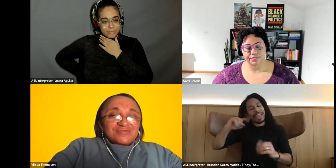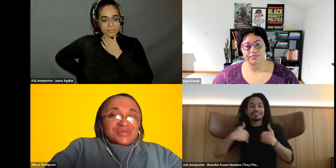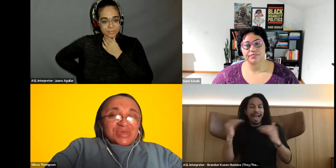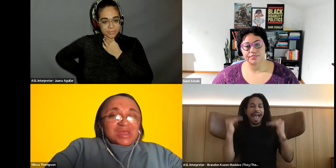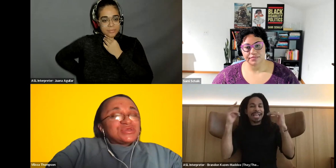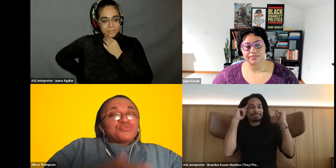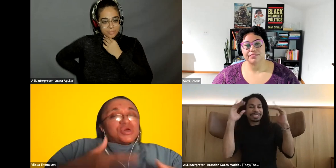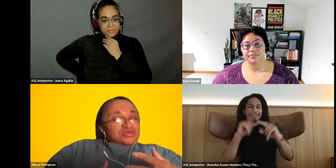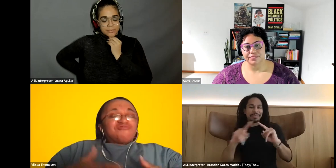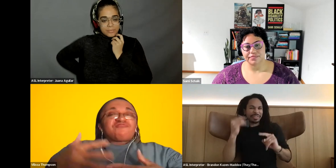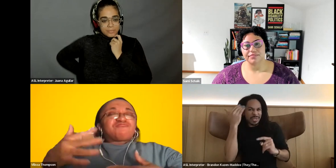Vilissa Thompson: you know, like you're one of the